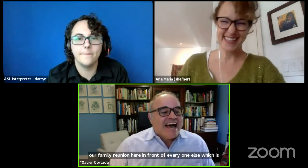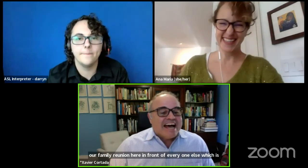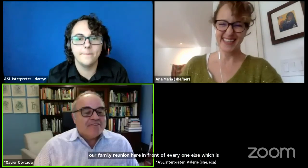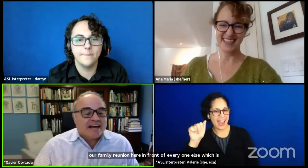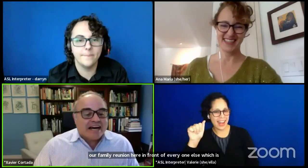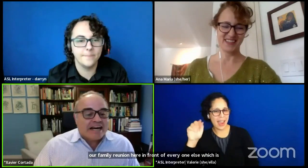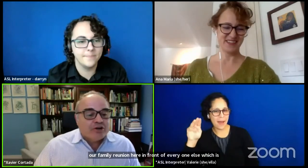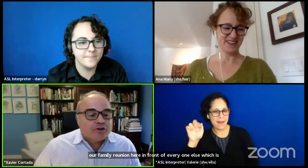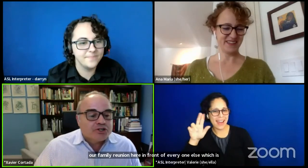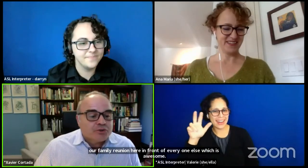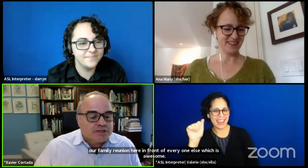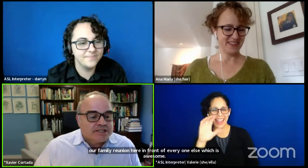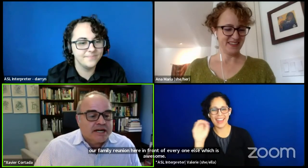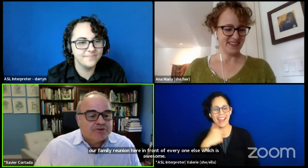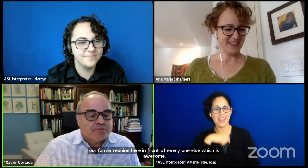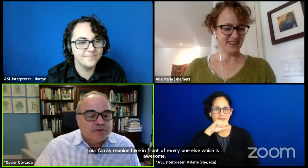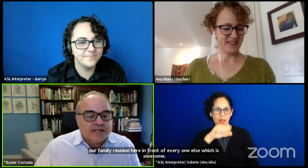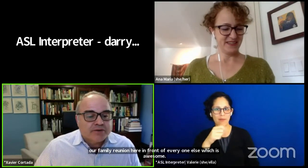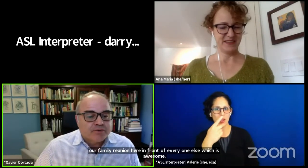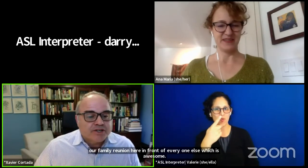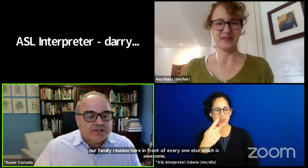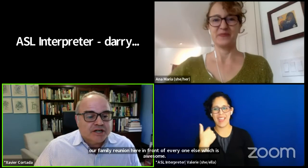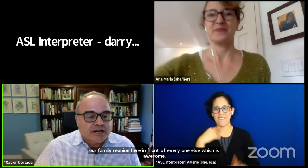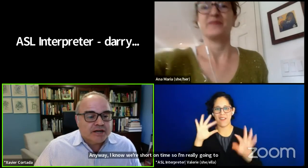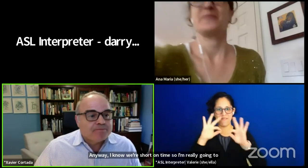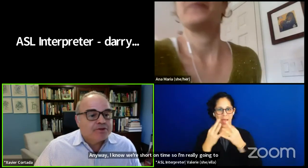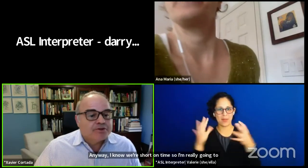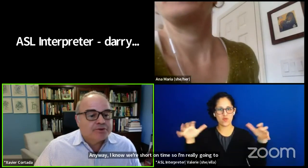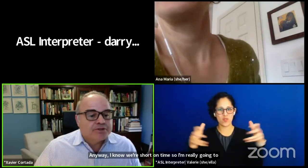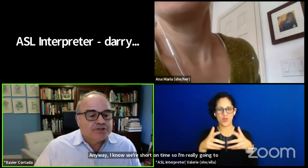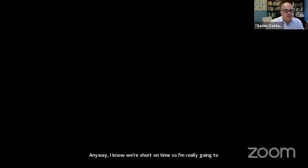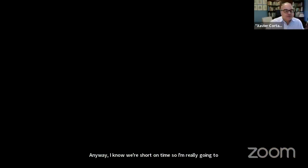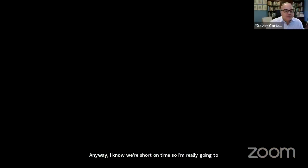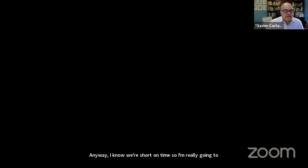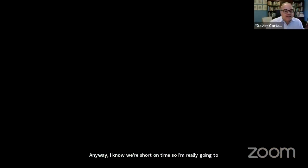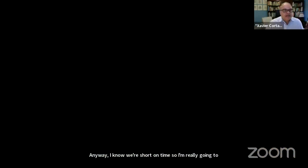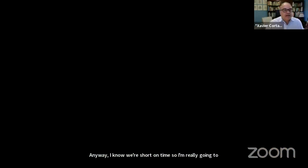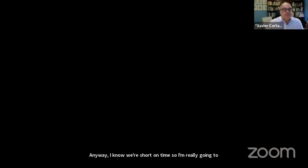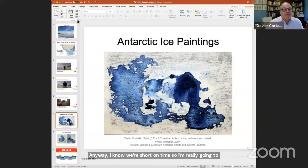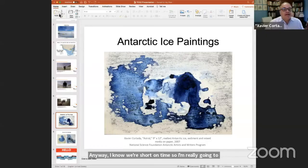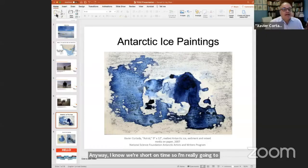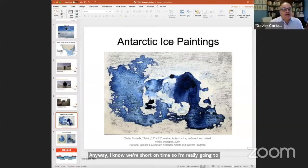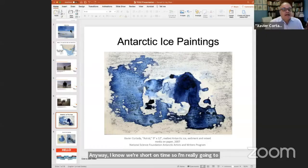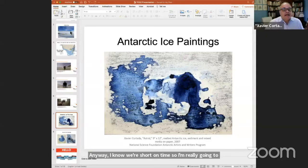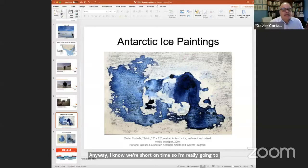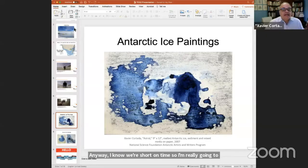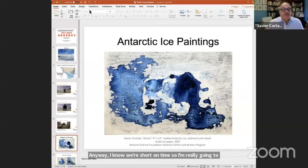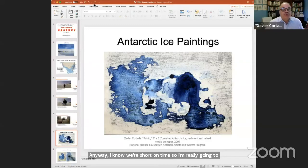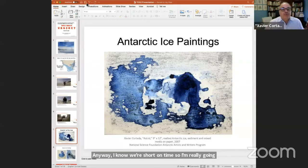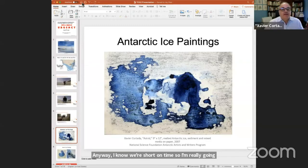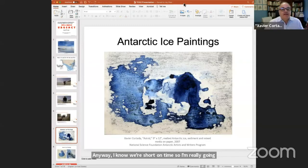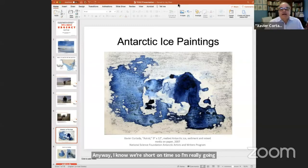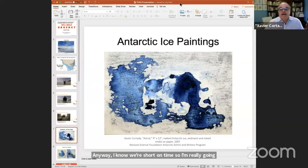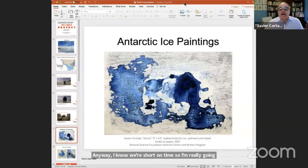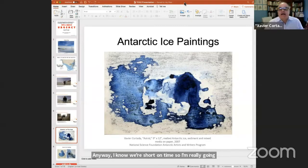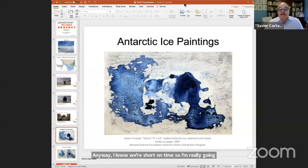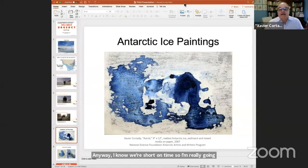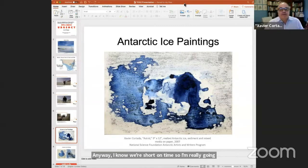Anyway, I know we're our shortened time, so I'm really gonna rush through this so that we can engage with one another.